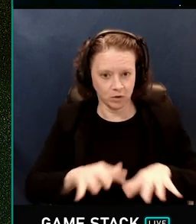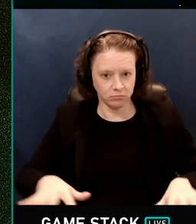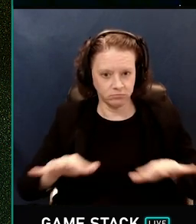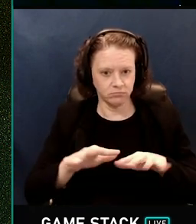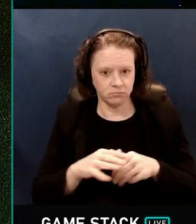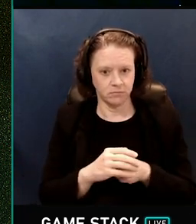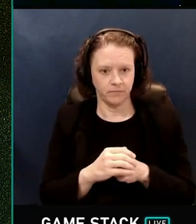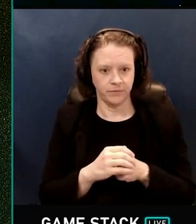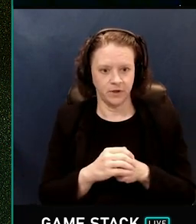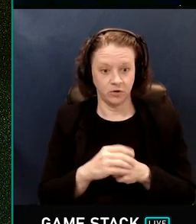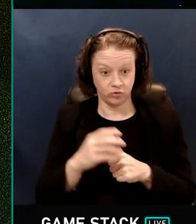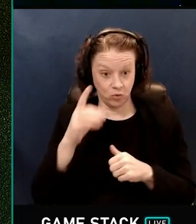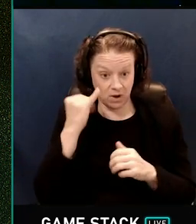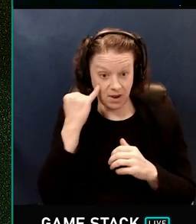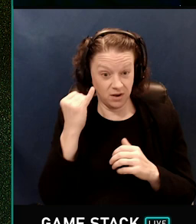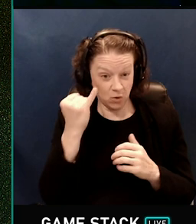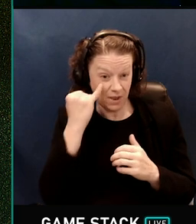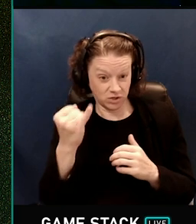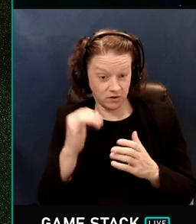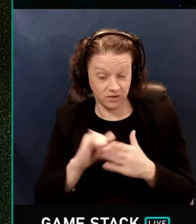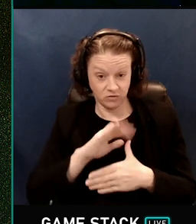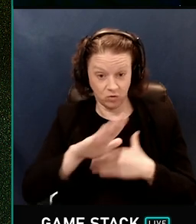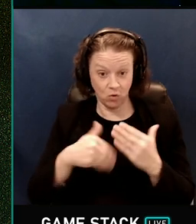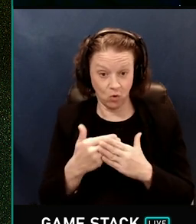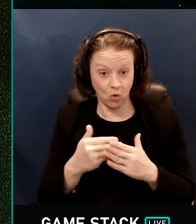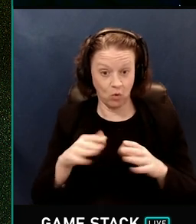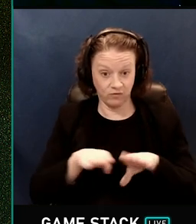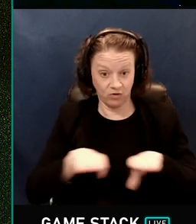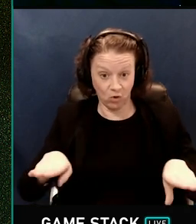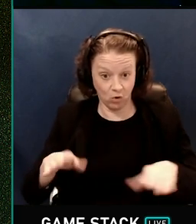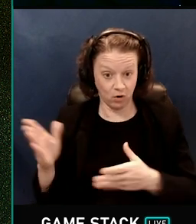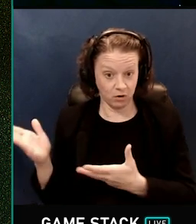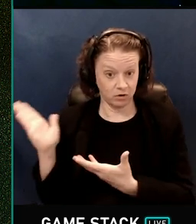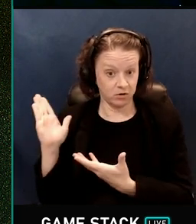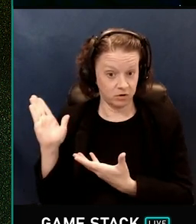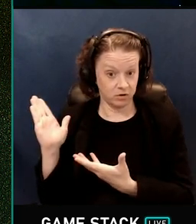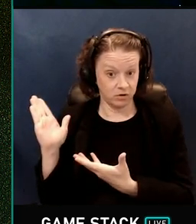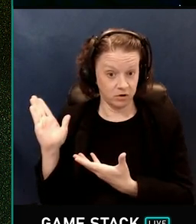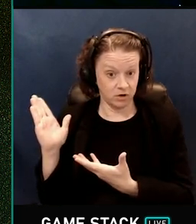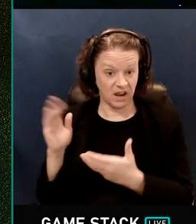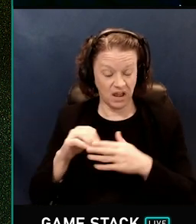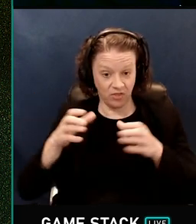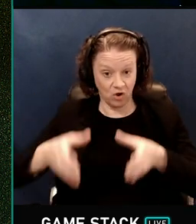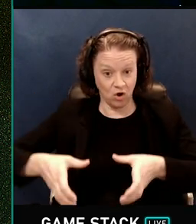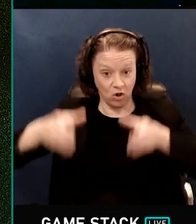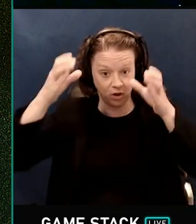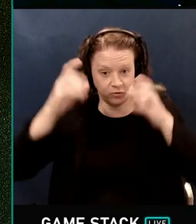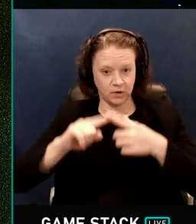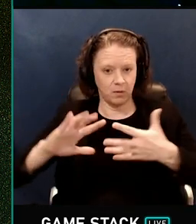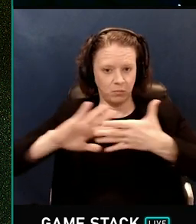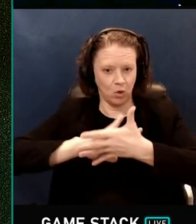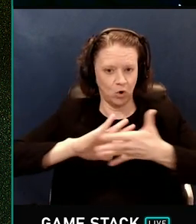here, you can imagine blurring across the whole floor, and the whole of this column, and these columns.